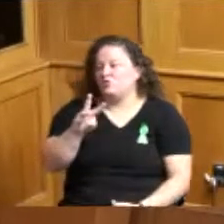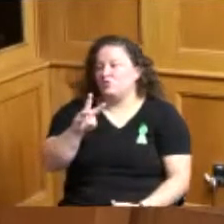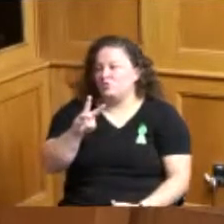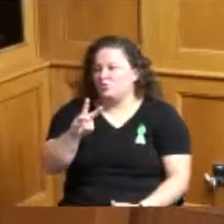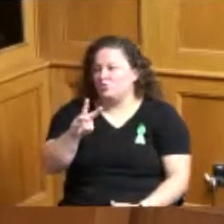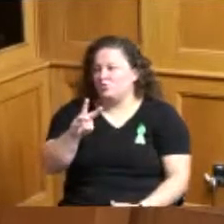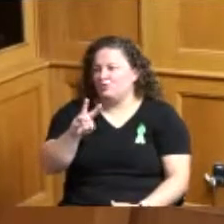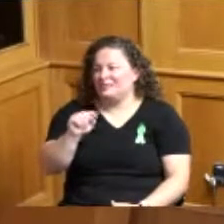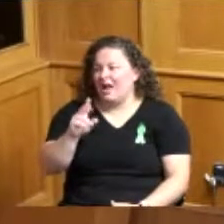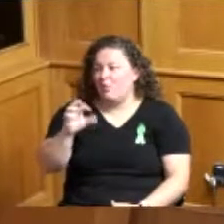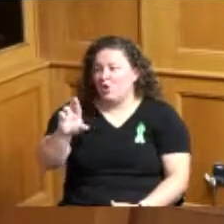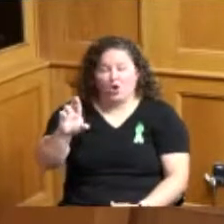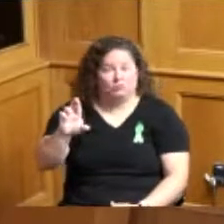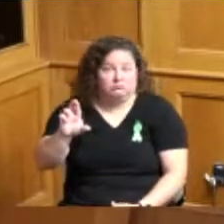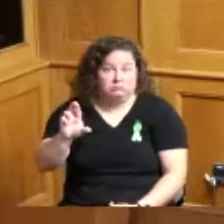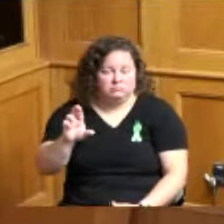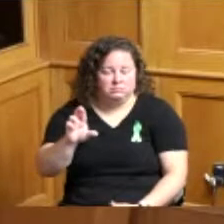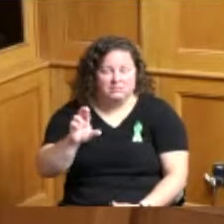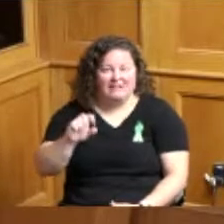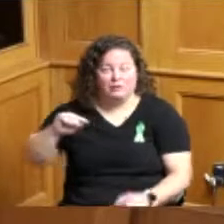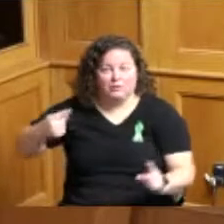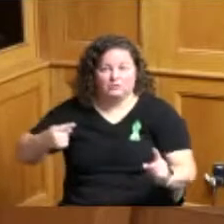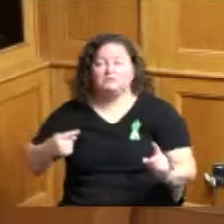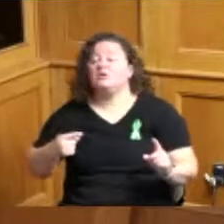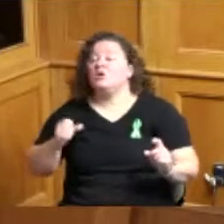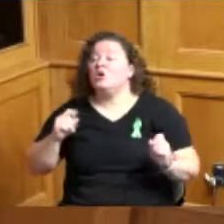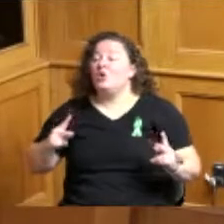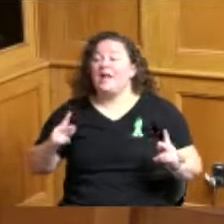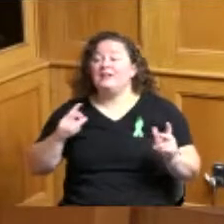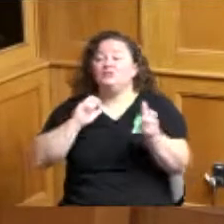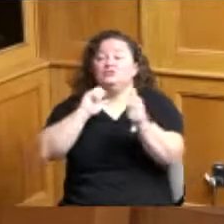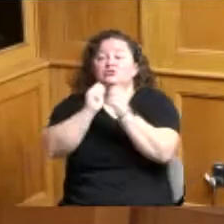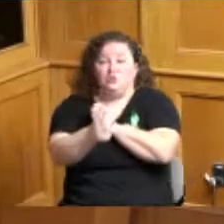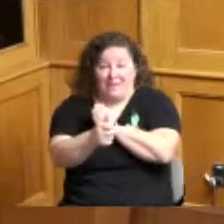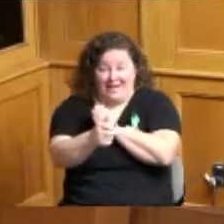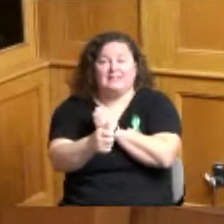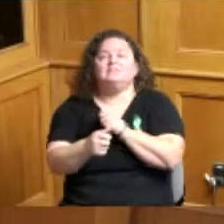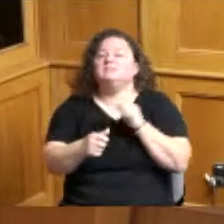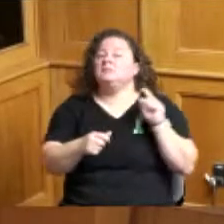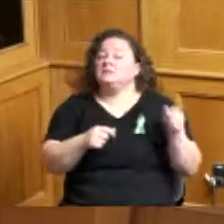second Commissioner Summerow Dumas yes Commissioner Reece yes Commissioner Driehaus yes